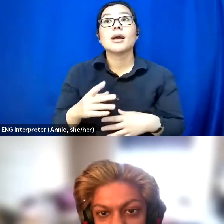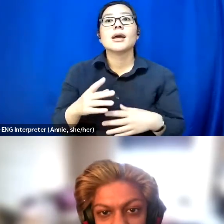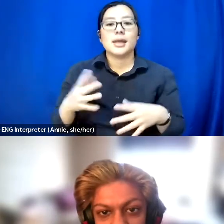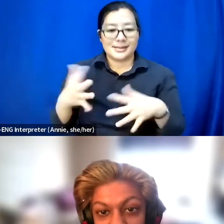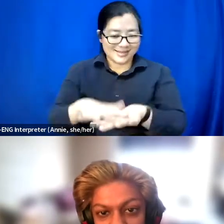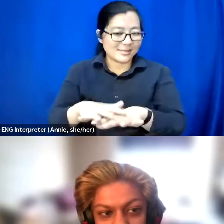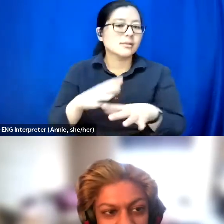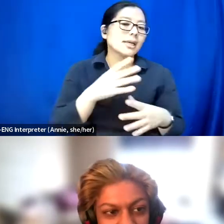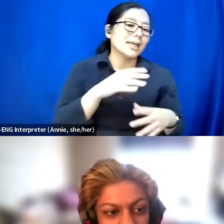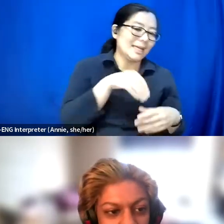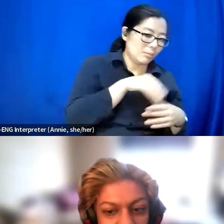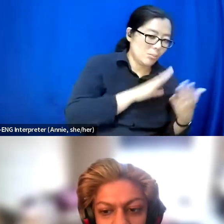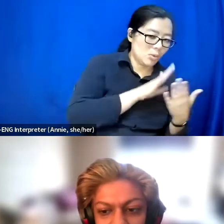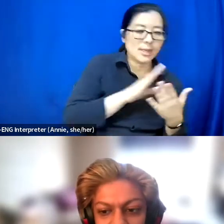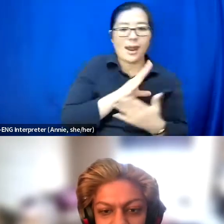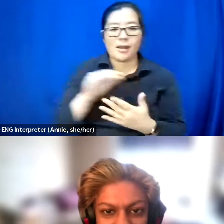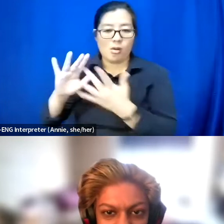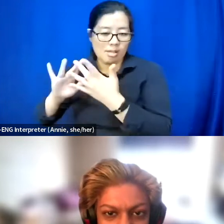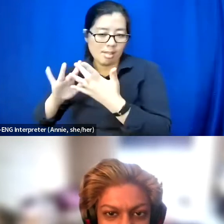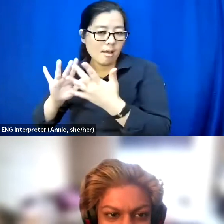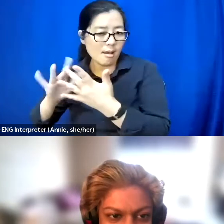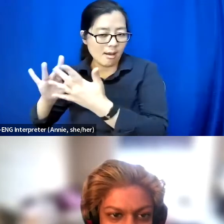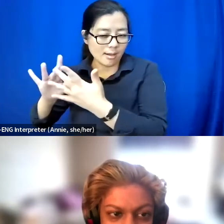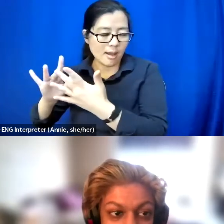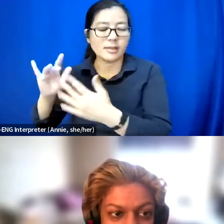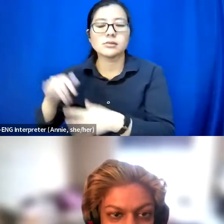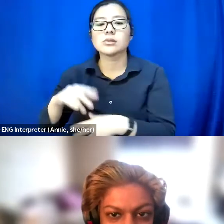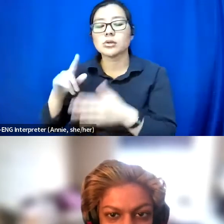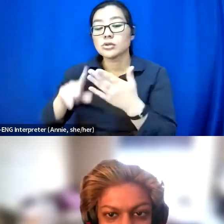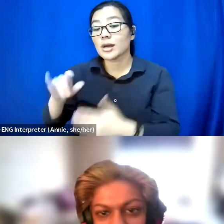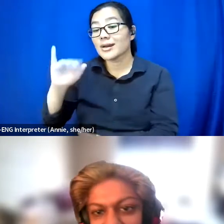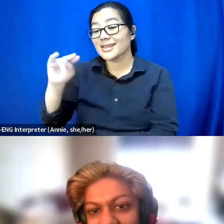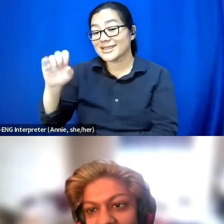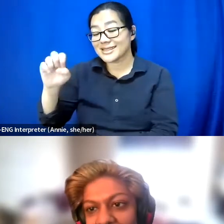it's available so can check out Inside Out Film Festival.